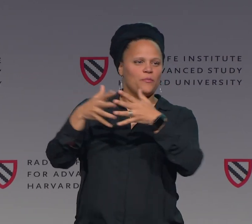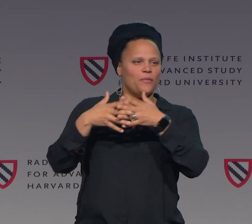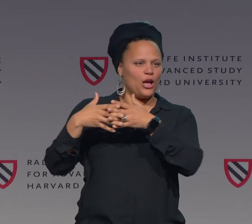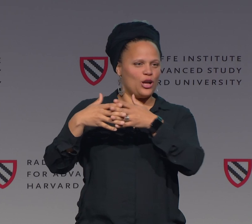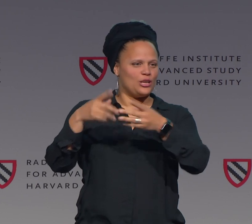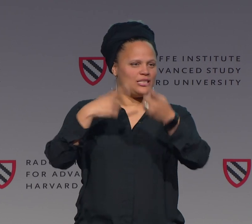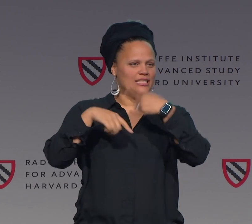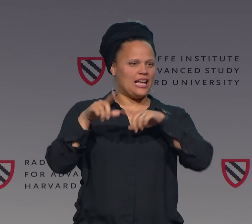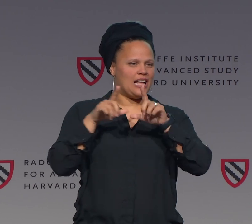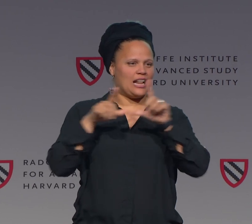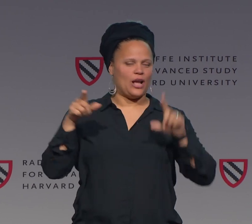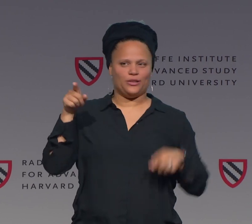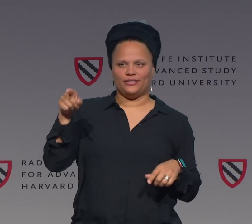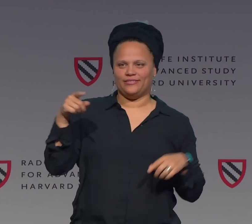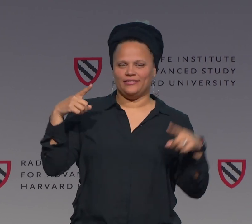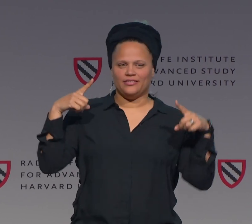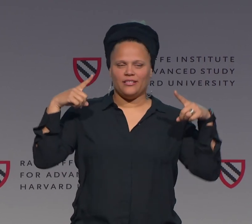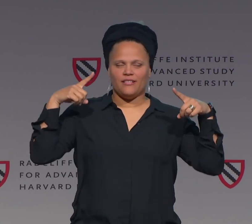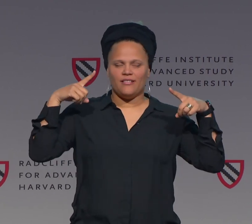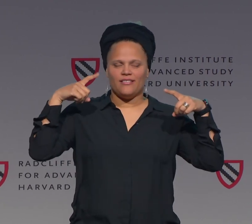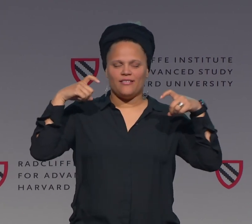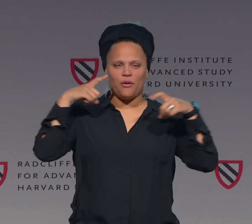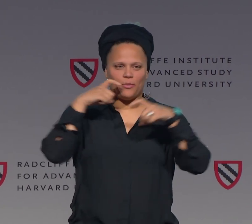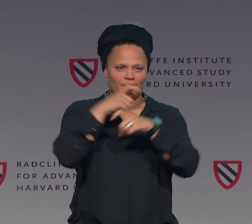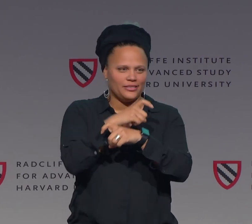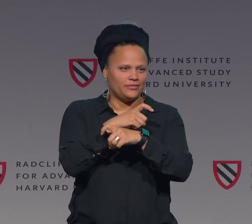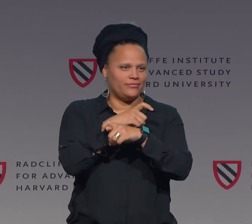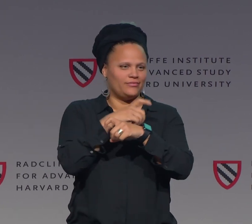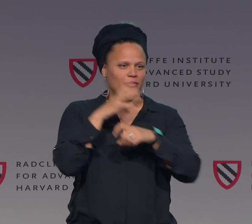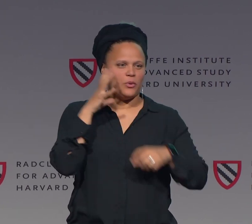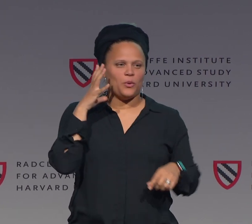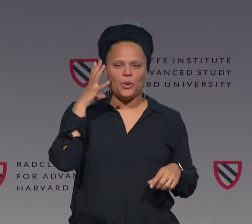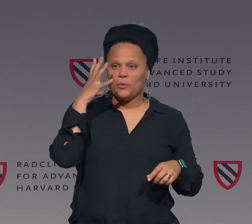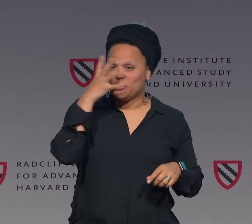ASL, the acronym for American Sign Language.